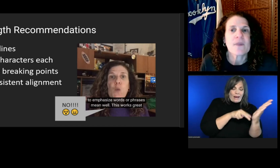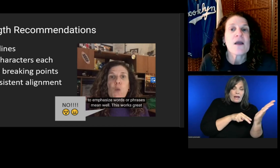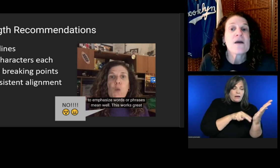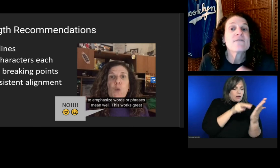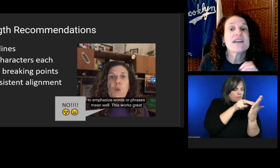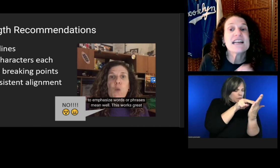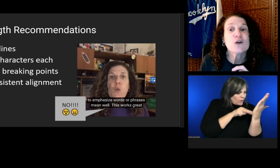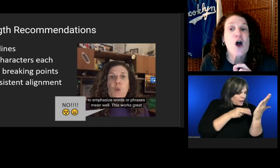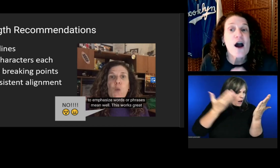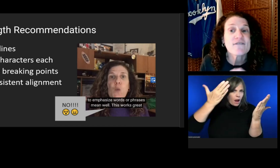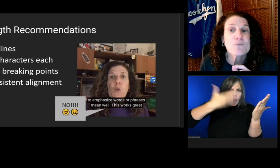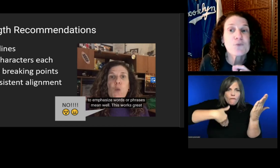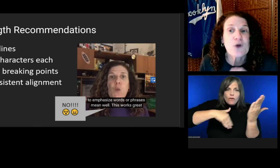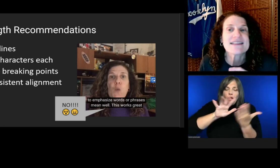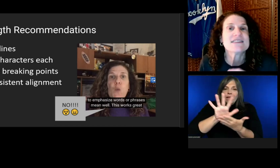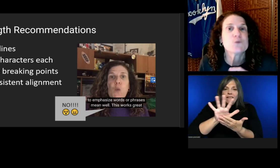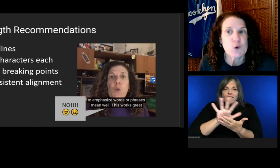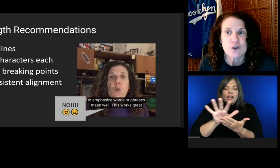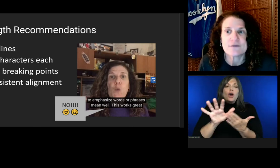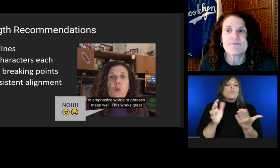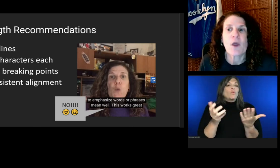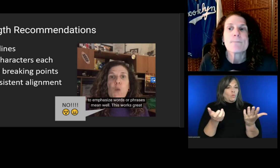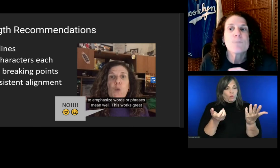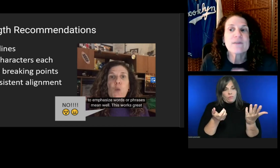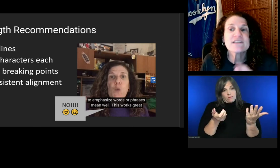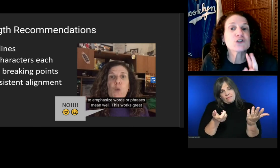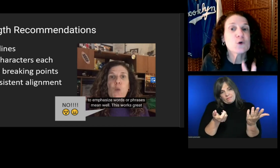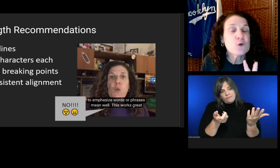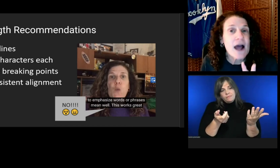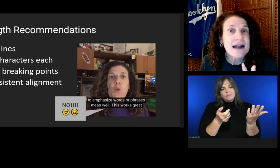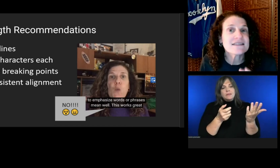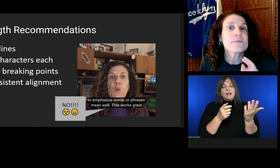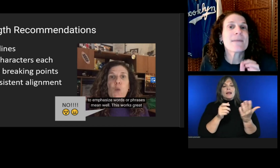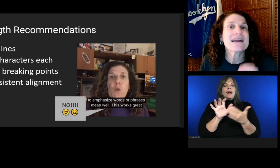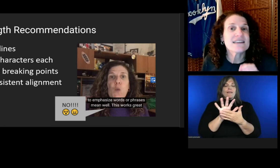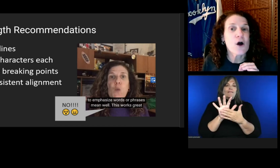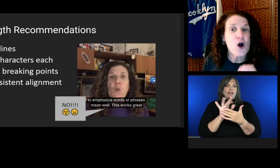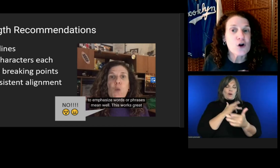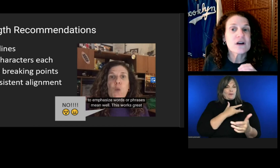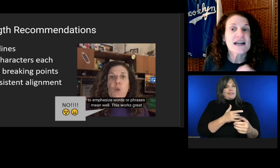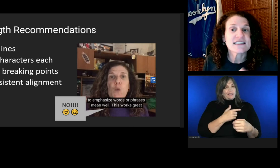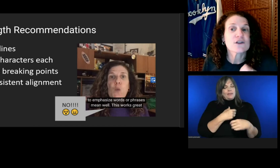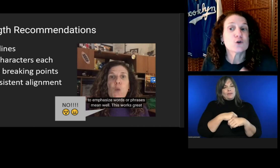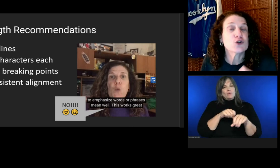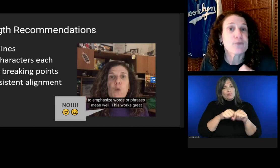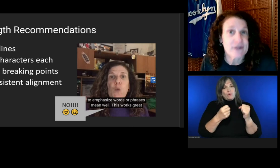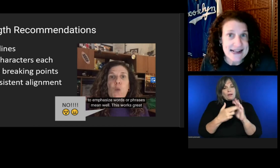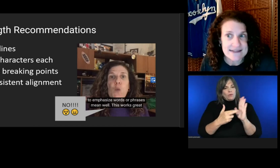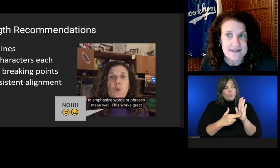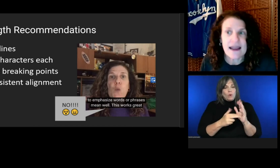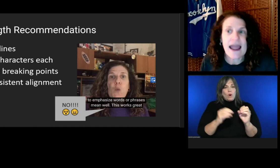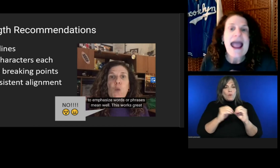Videos often break these rules. More than two lines makes it hard not to lose your place.